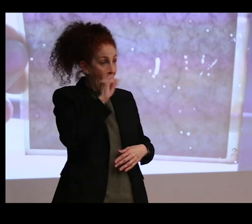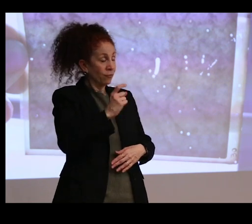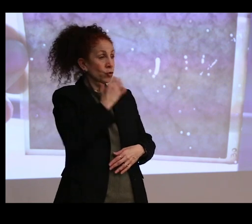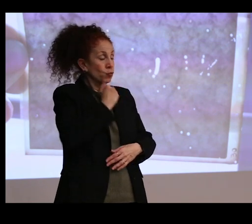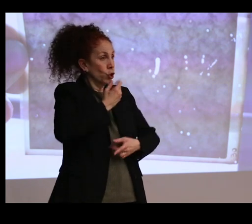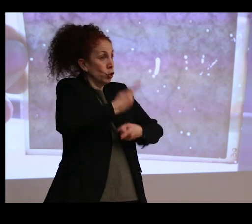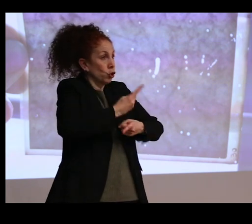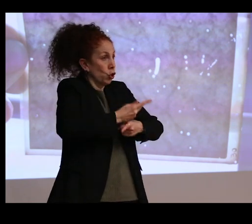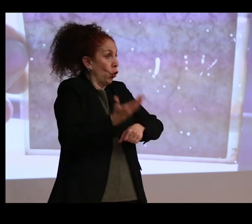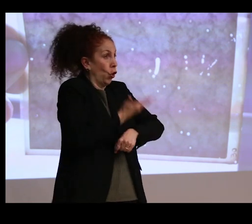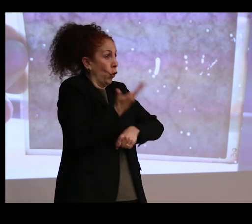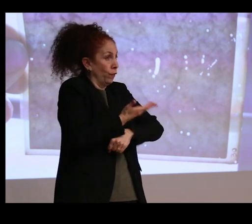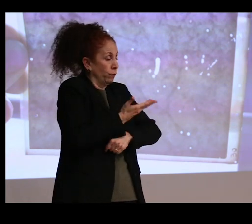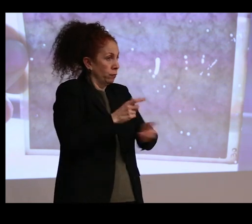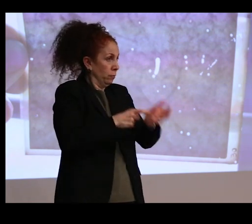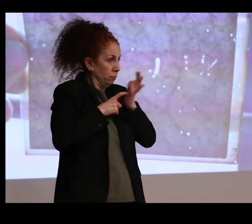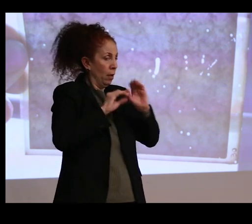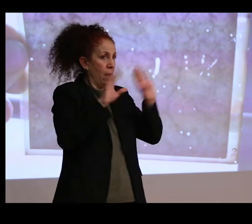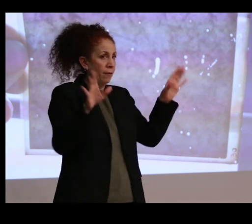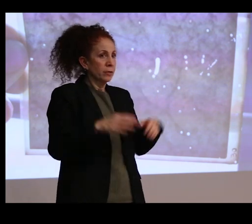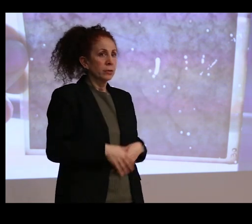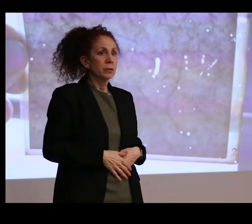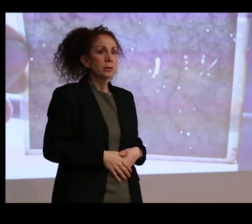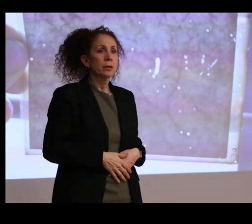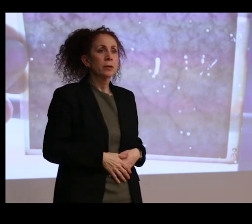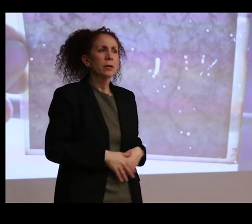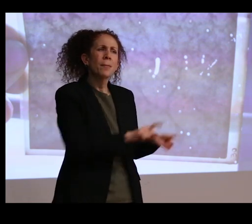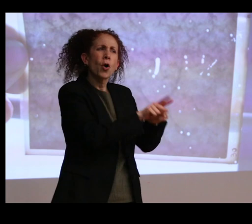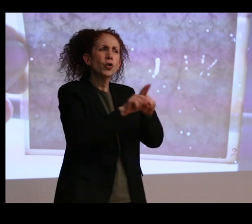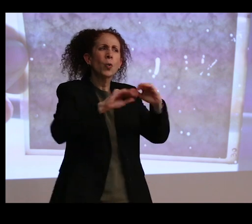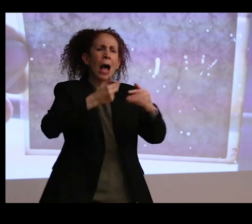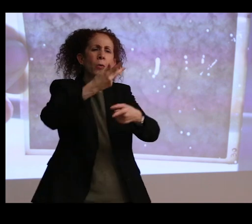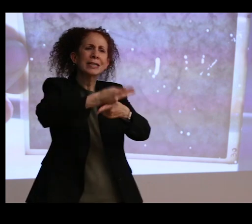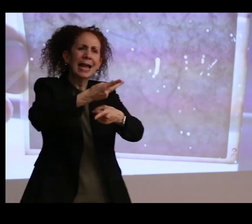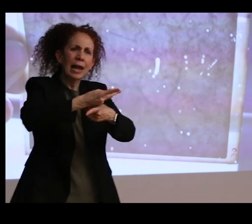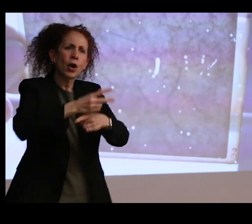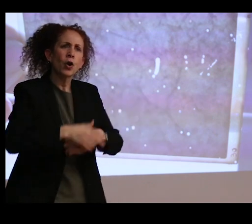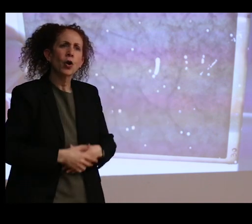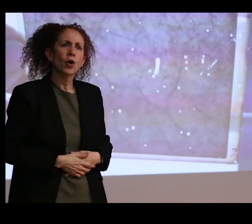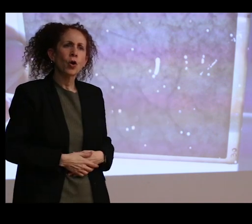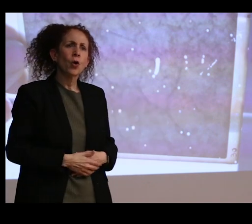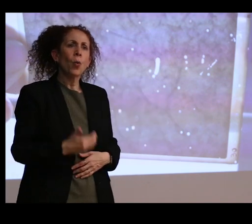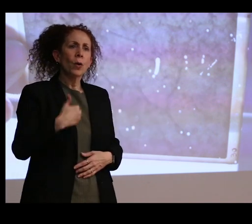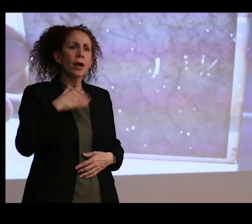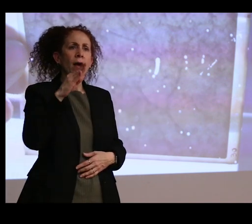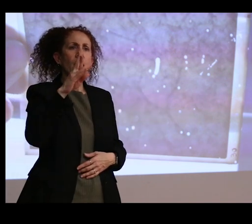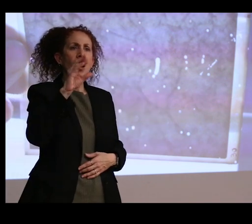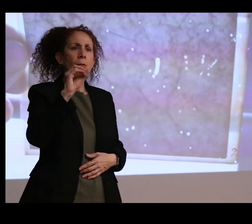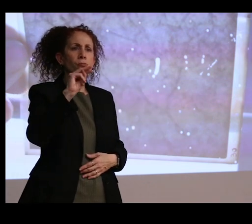If you can enlighten me a little bit more on that and also the care. Because, like, we have a bronze statue right at the entrance